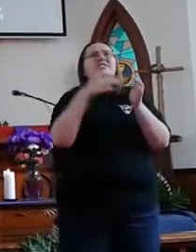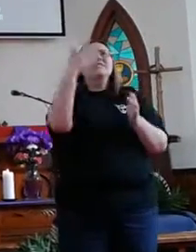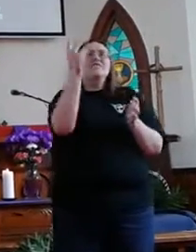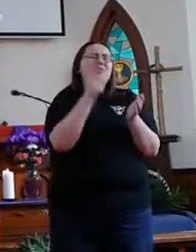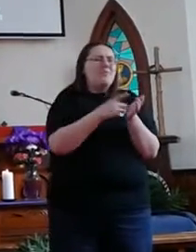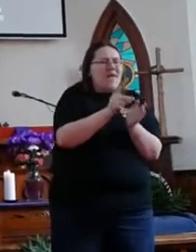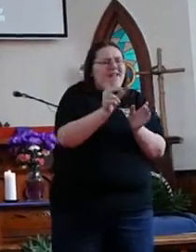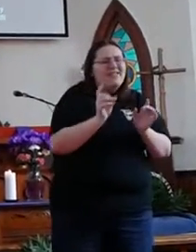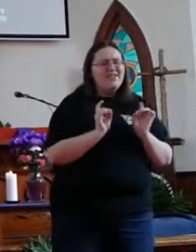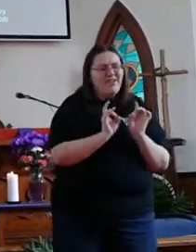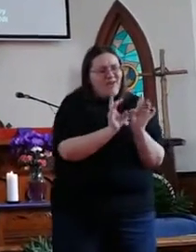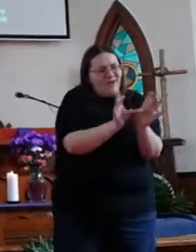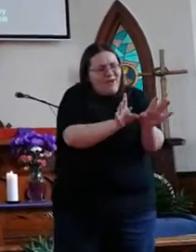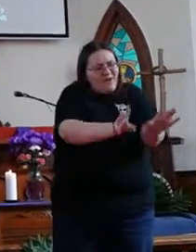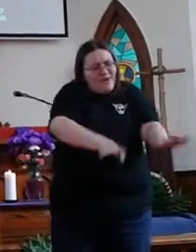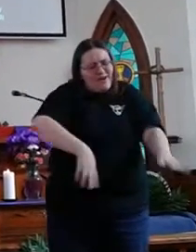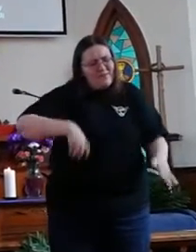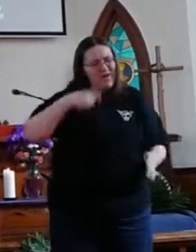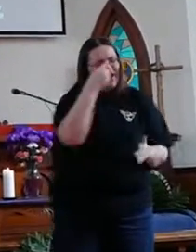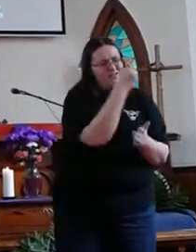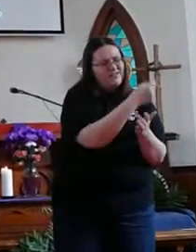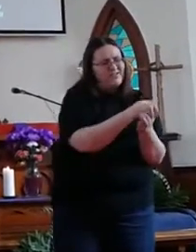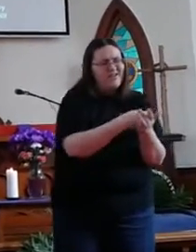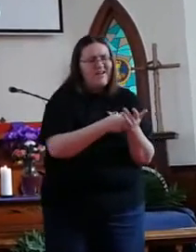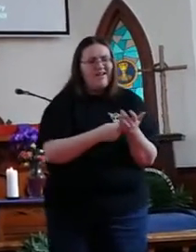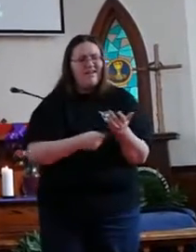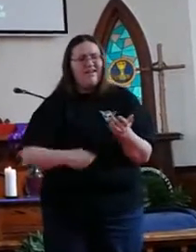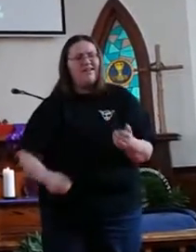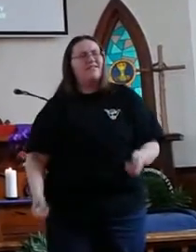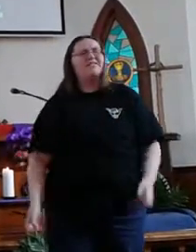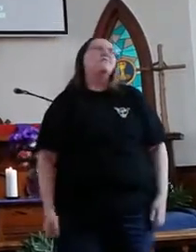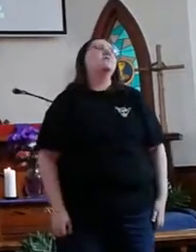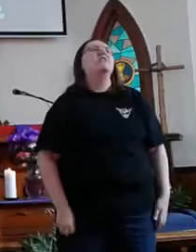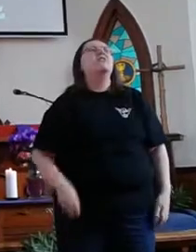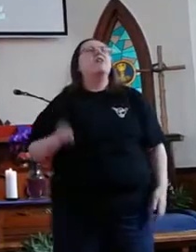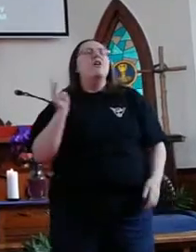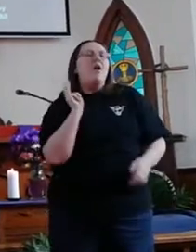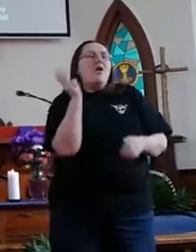Jesus You paid the horrible cost